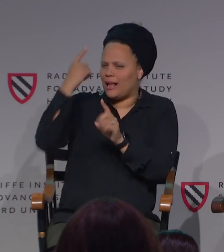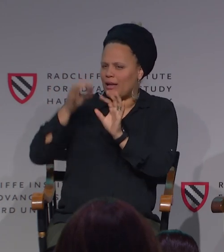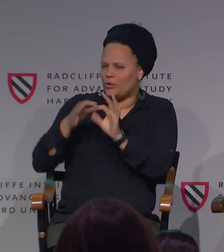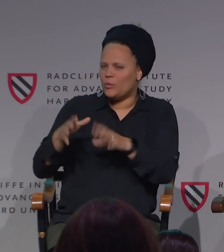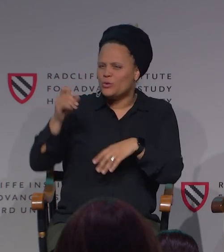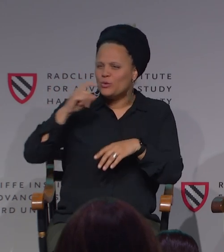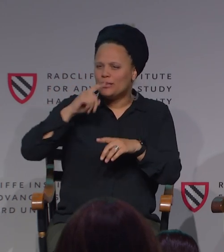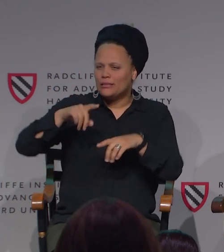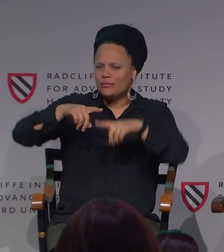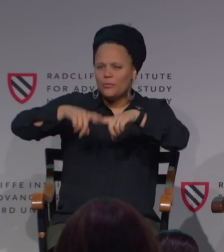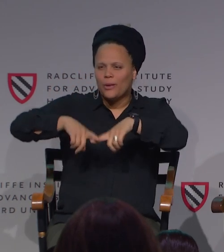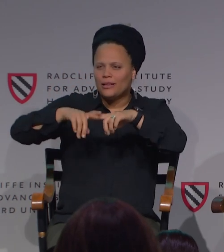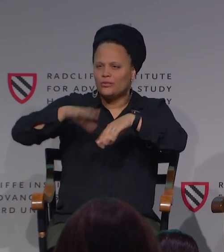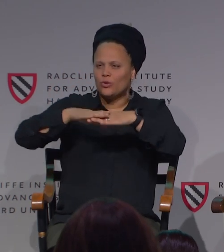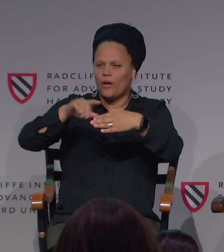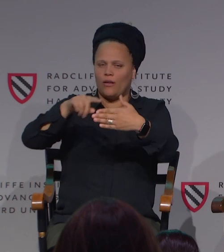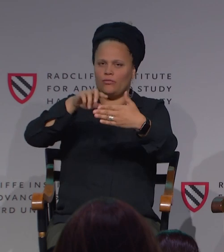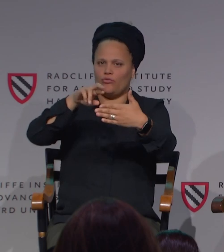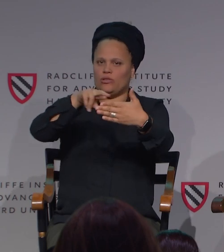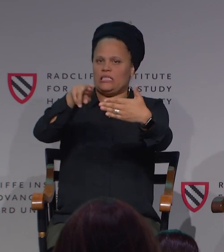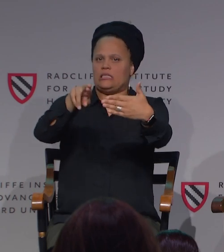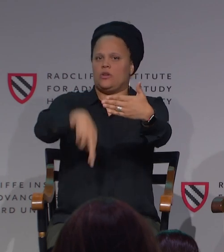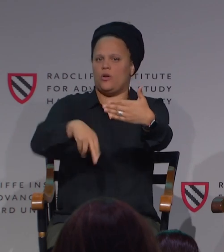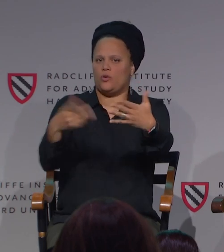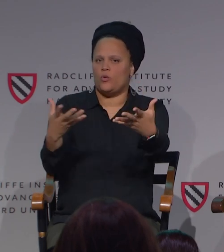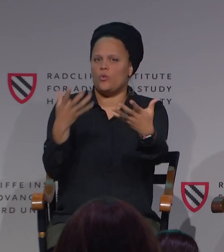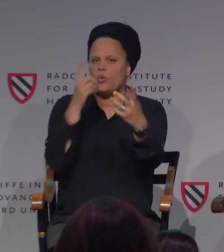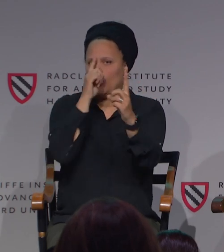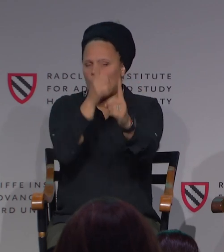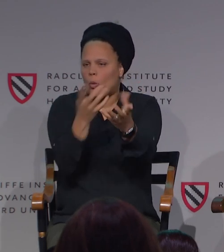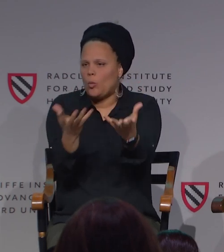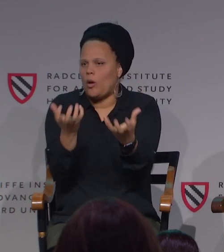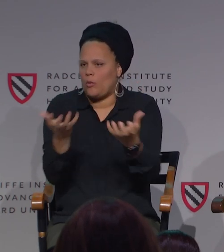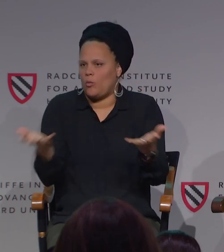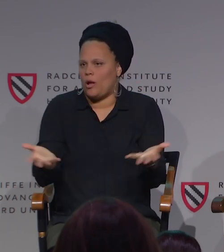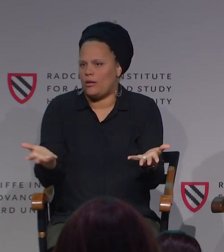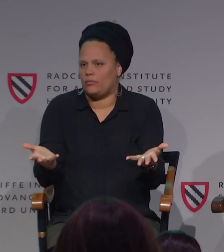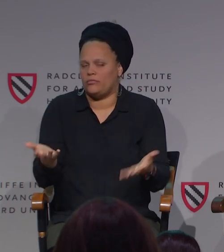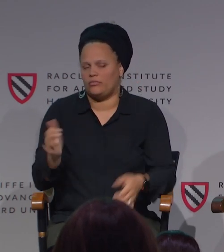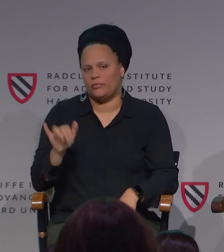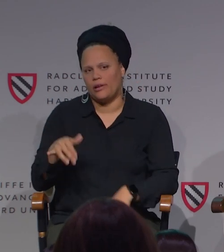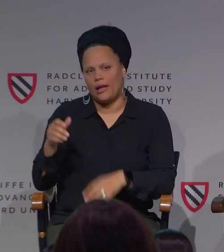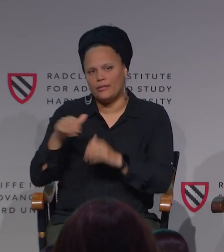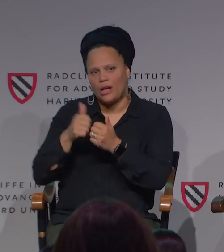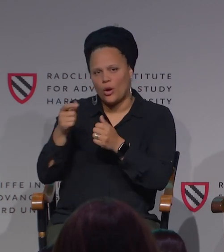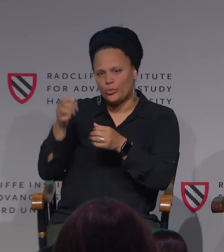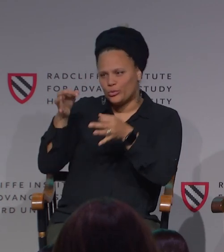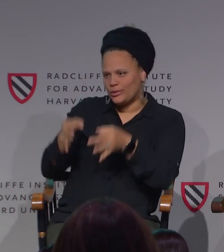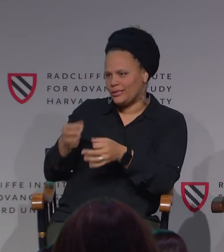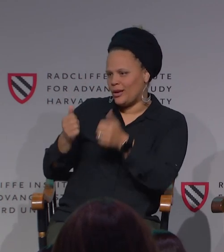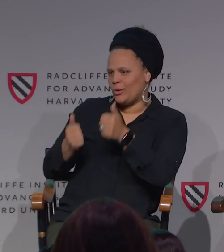represented by the interpreter. So again, it does depend on the result, and the objective, and what you're looking for.